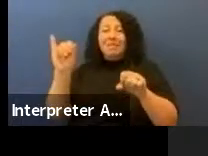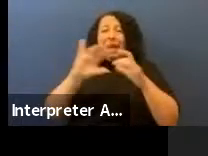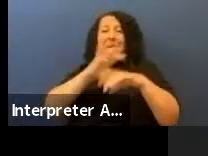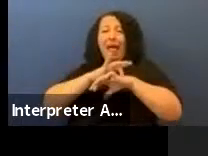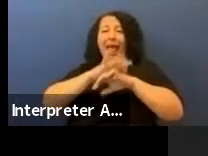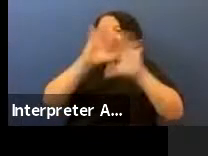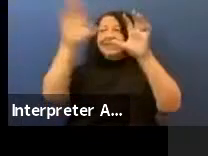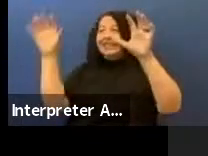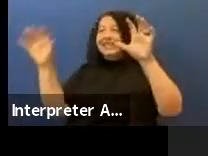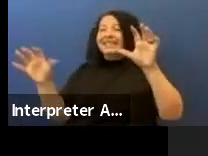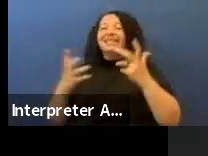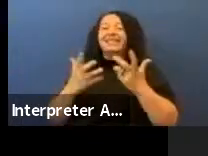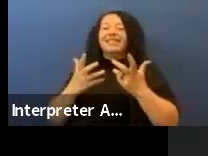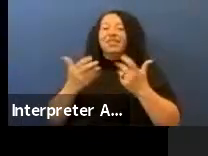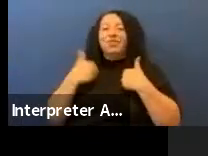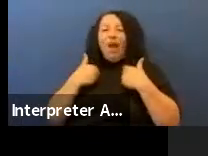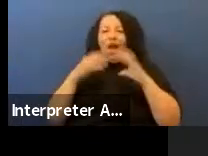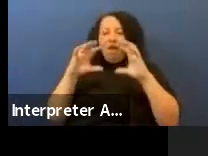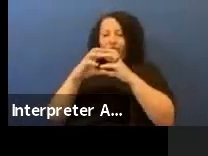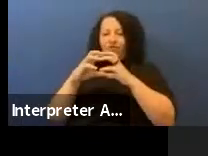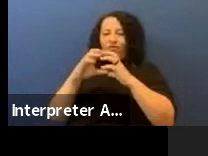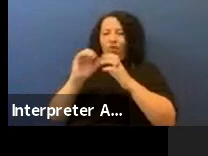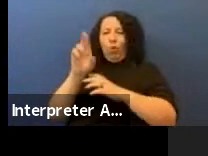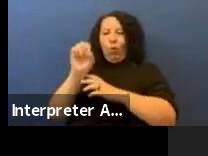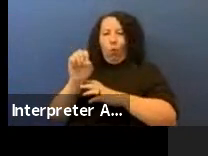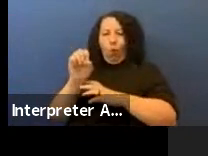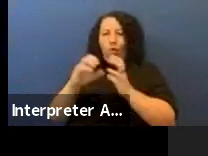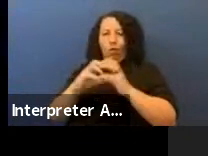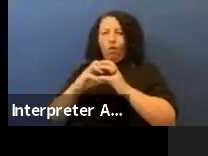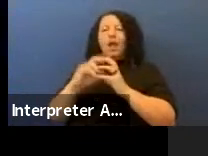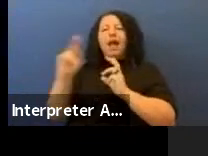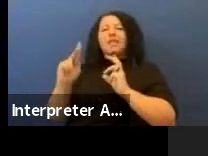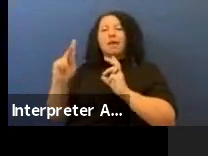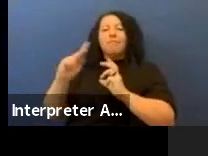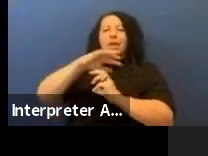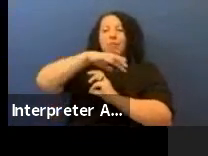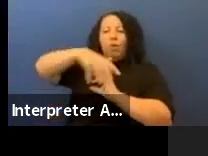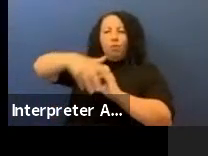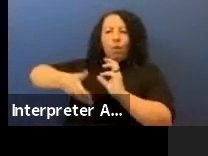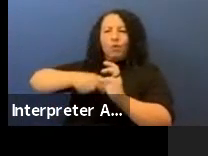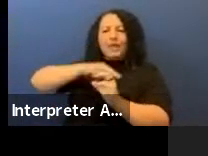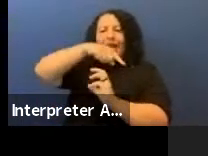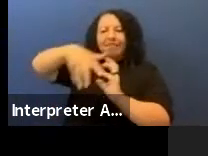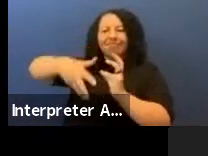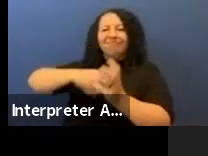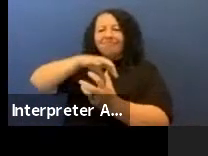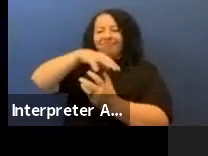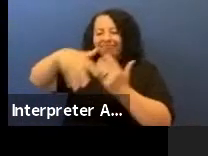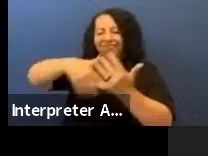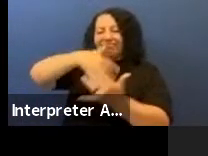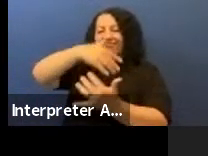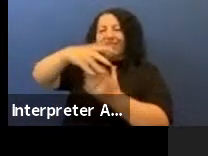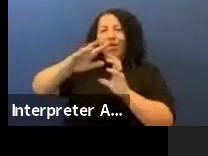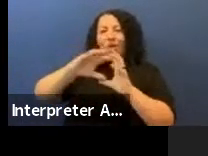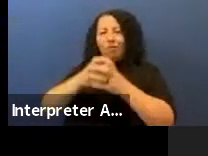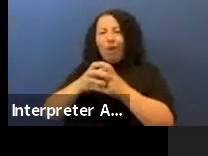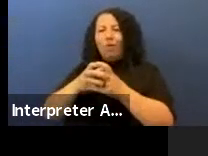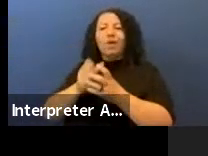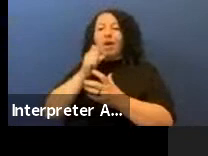where you have this core and then people rotate around the core and I'm definitely in one of the peripheries of the core. I don't live with my own tribe